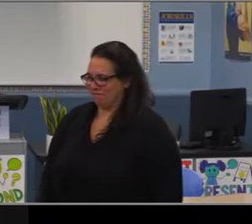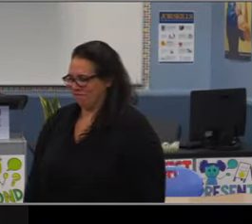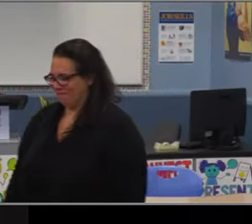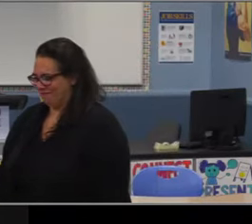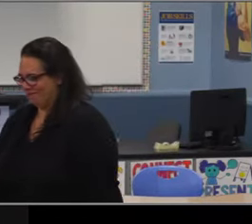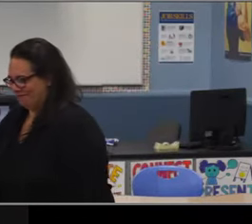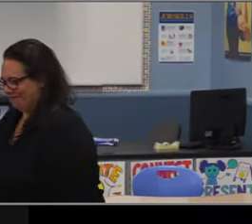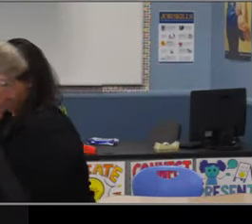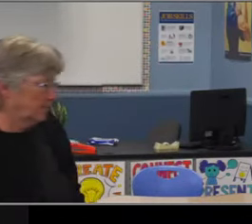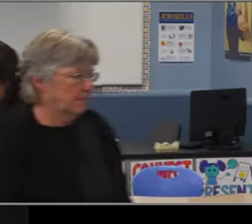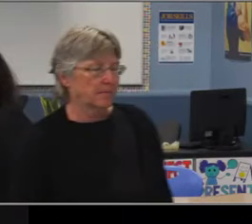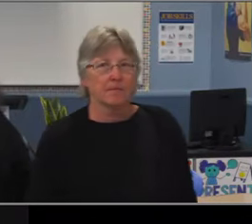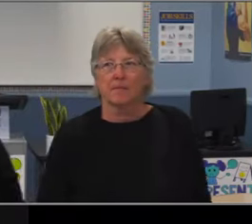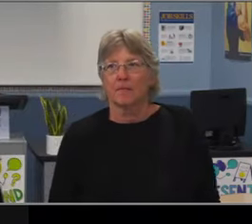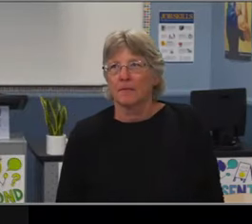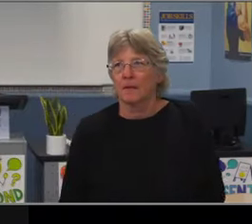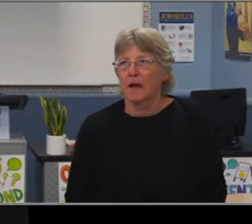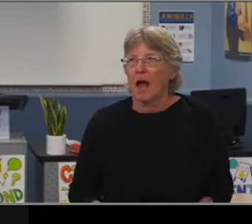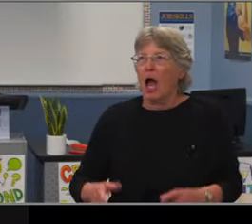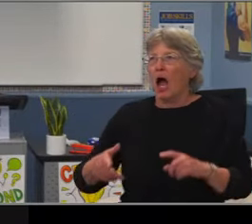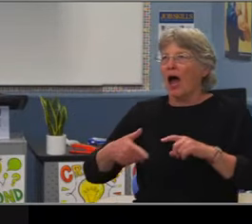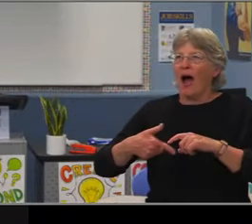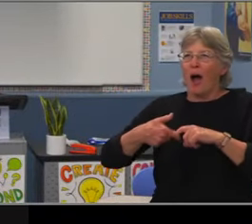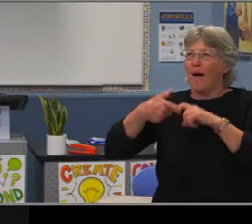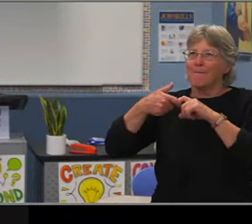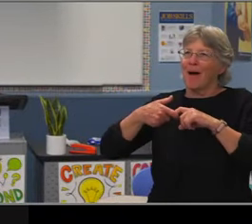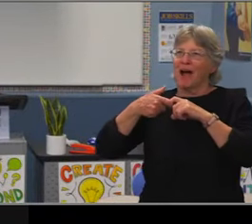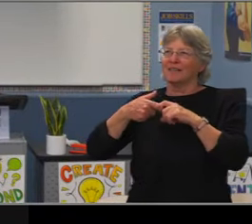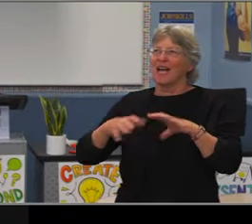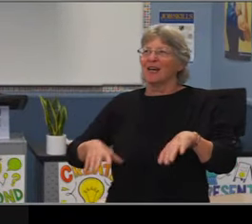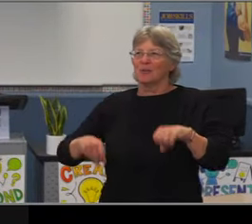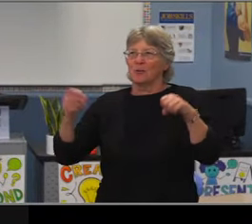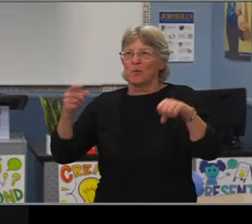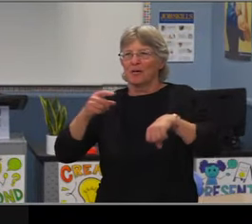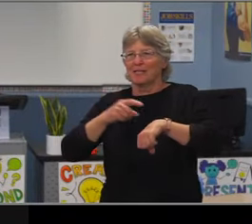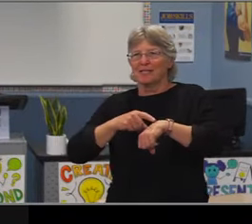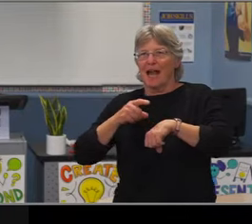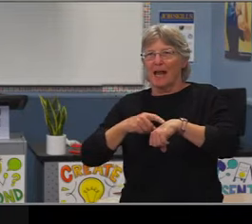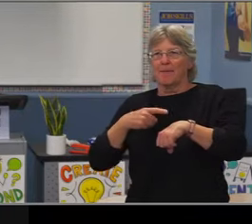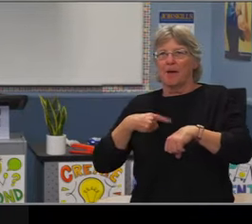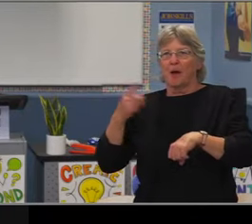that their grades have on future performance. [Dr. Camerino] Yeah. And I could piggyback on that a little bit